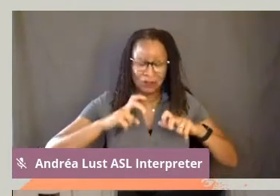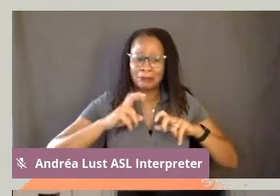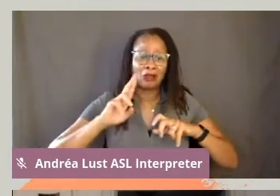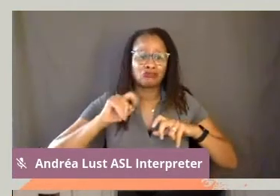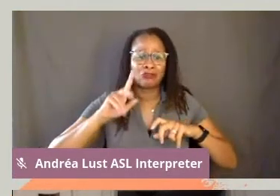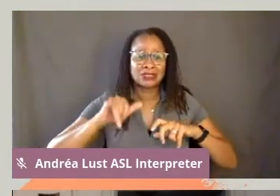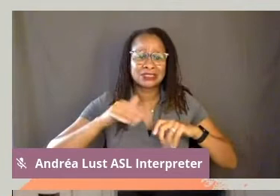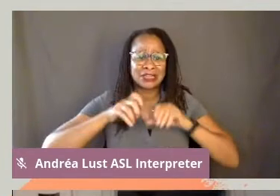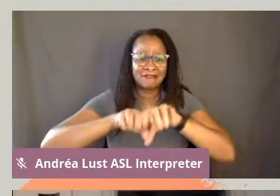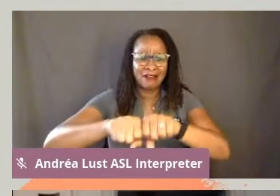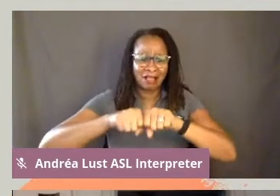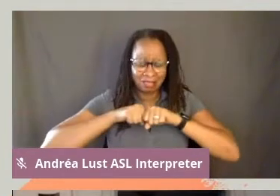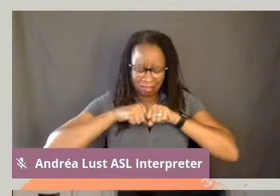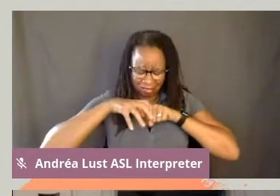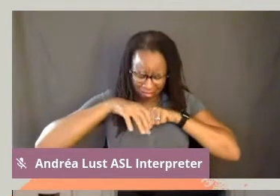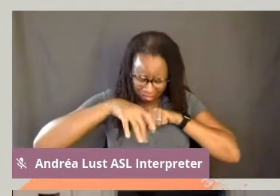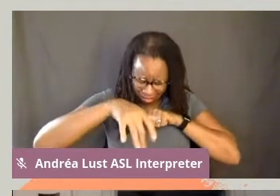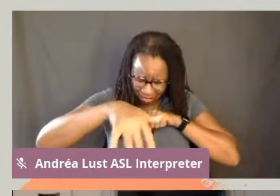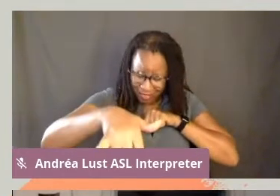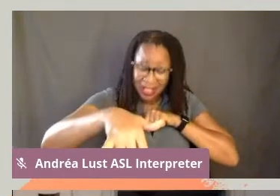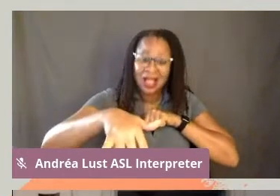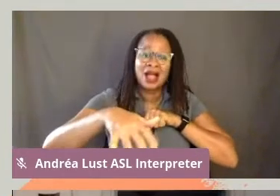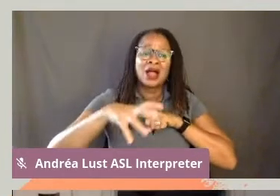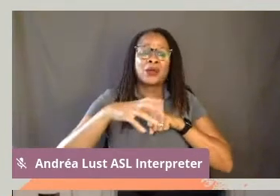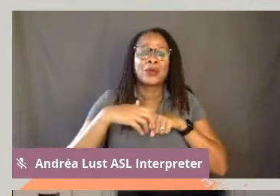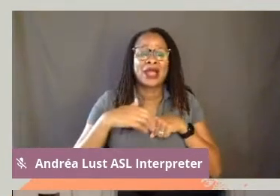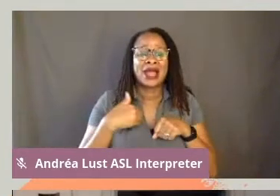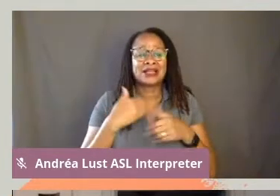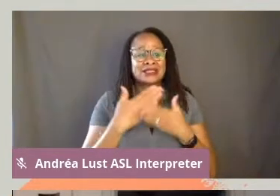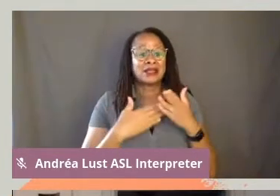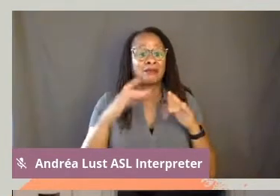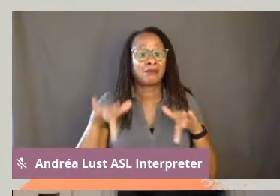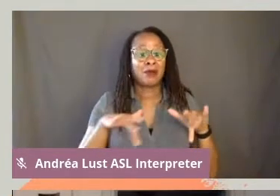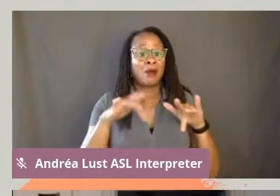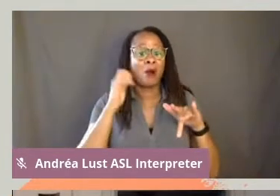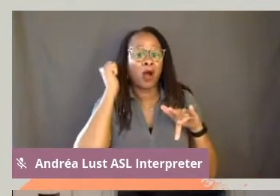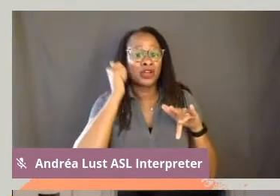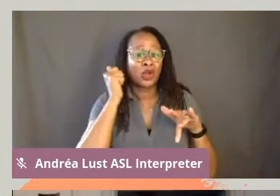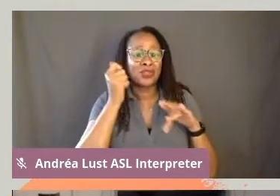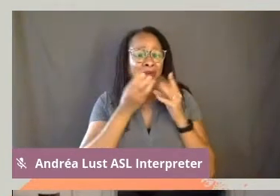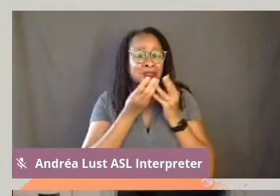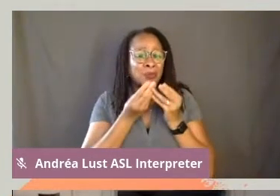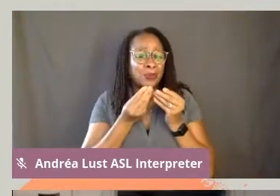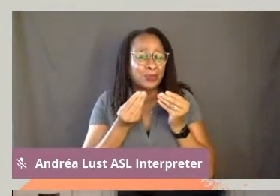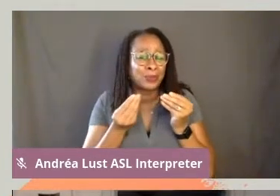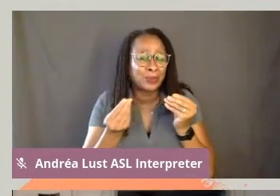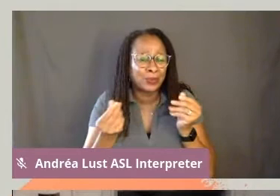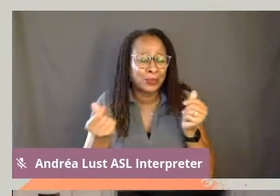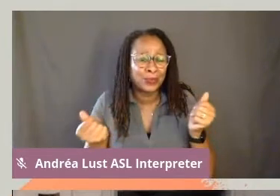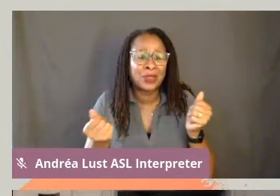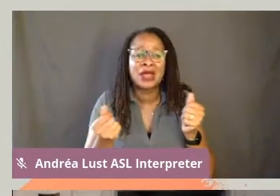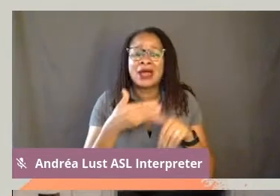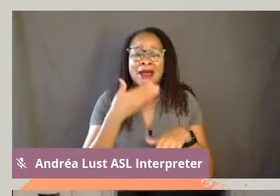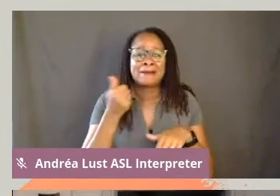and the hauntings of audio on reels that were degrading, but really, maybe it's best to answer through the story